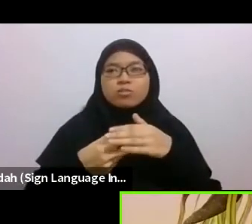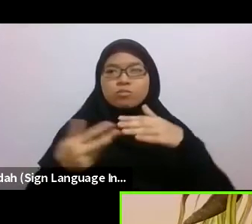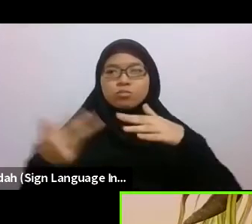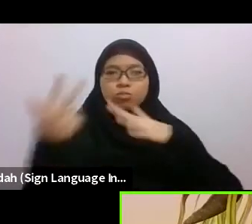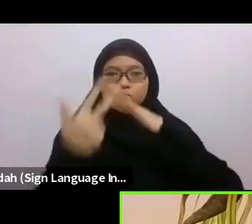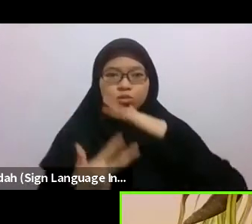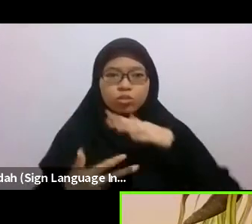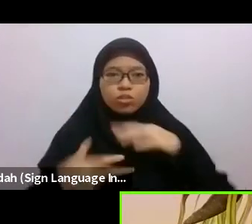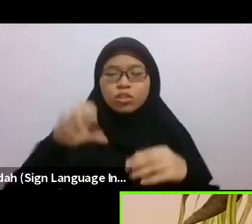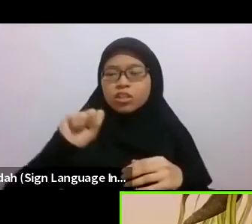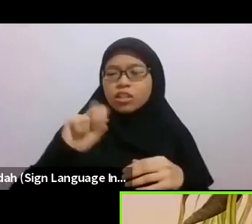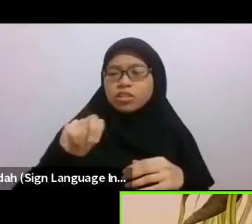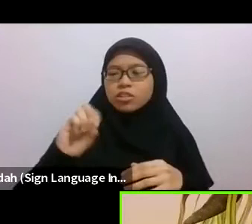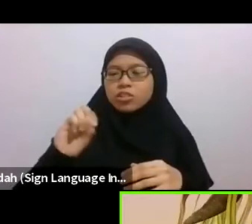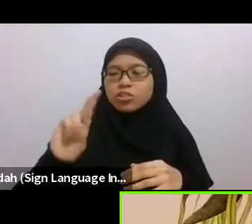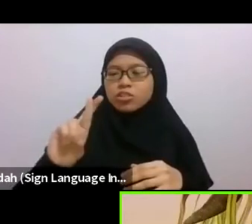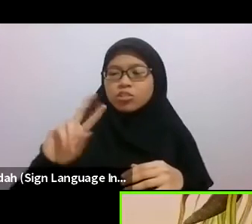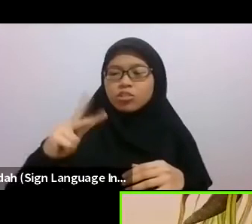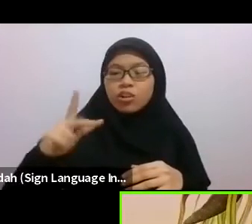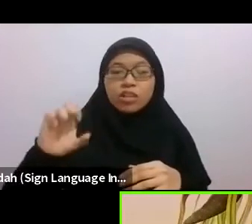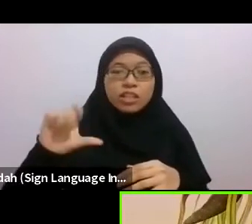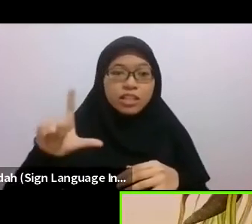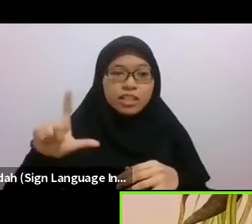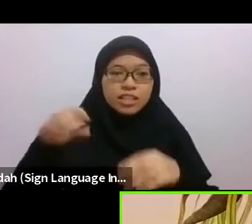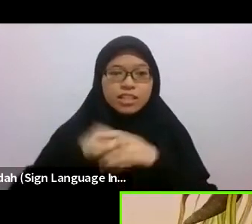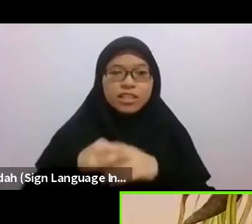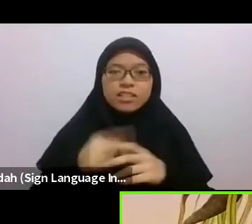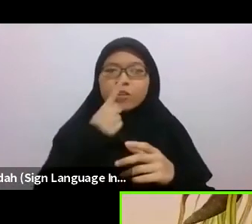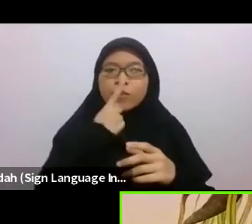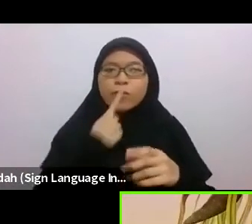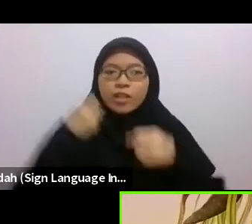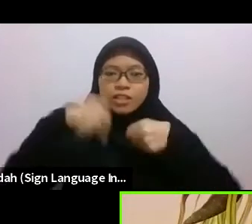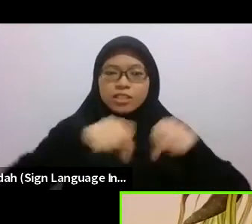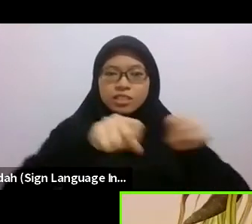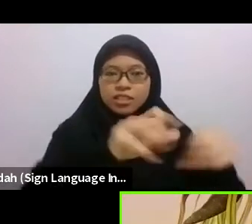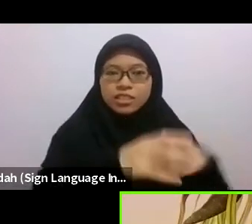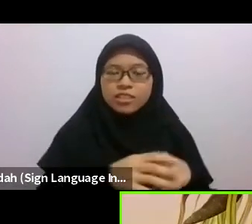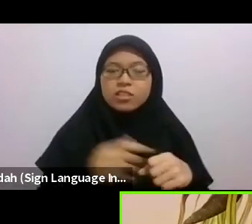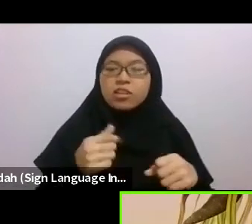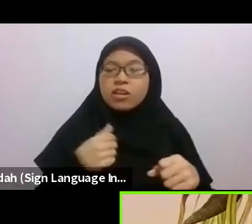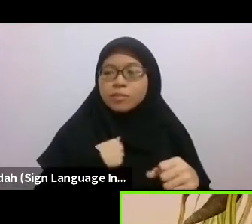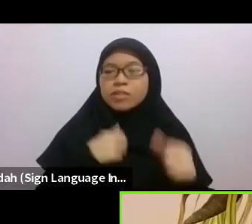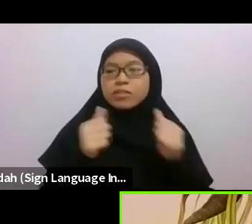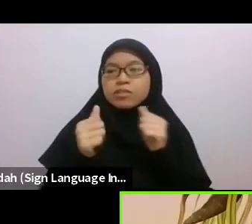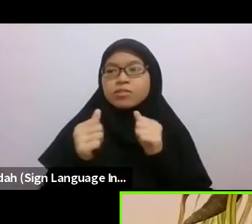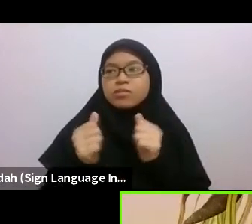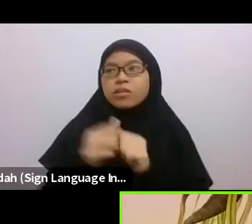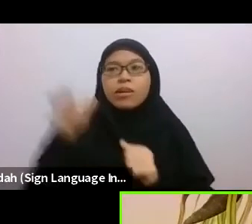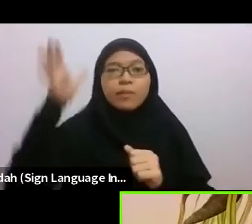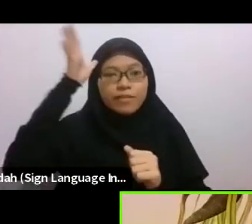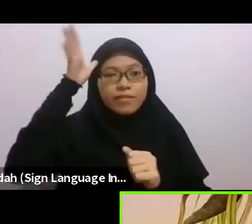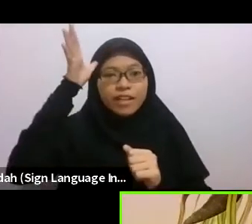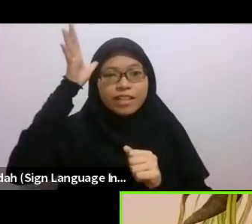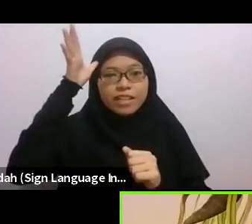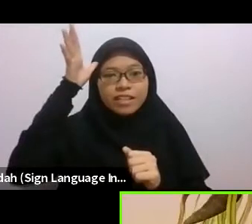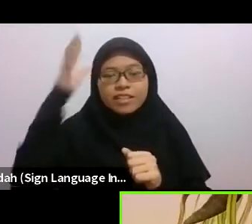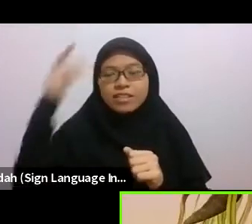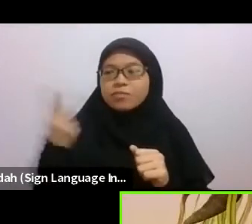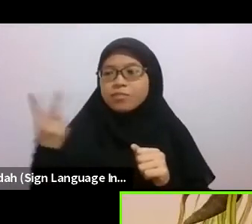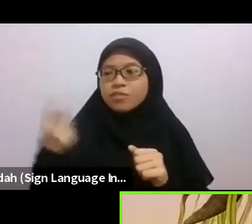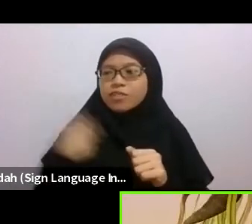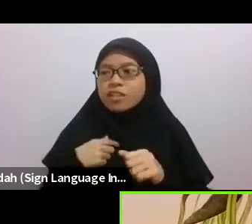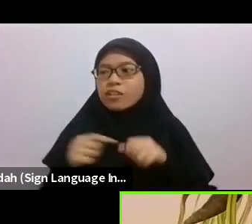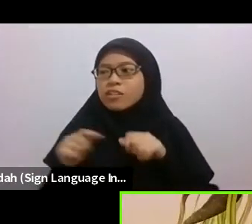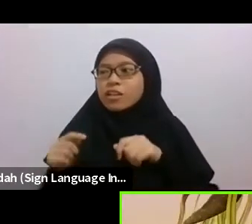I would snorkel with my dad on the reef flat and then get to the edge, I was only 7, and he would dive down and I would stand on the edge and watch,